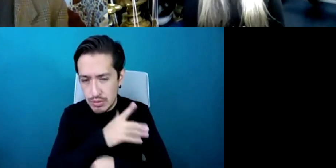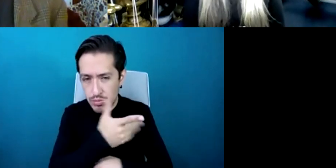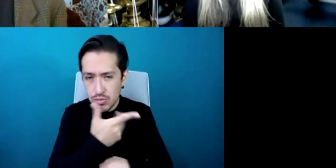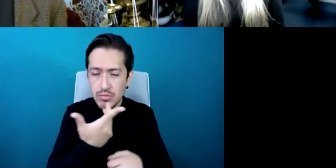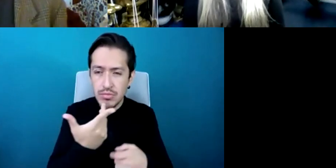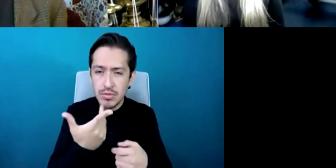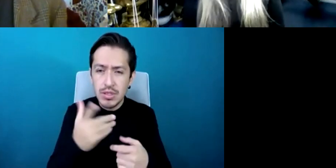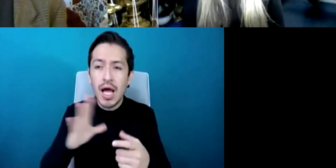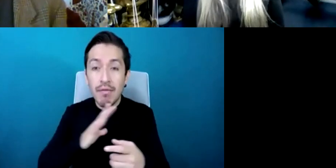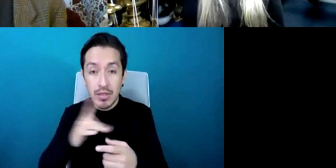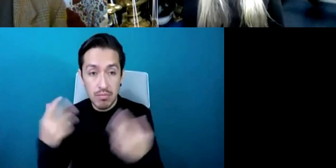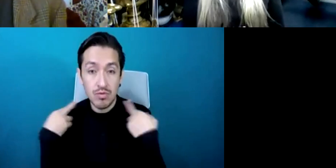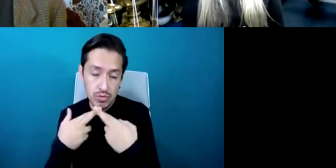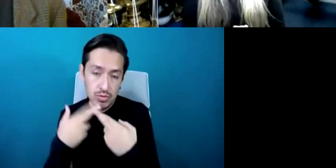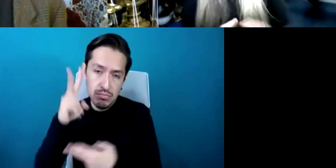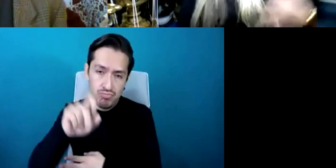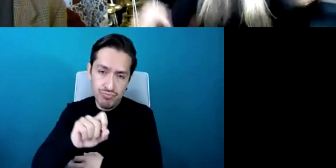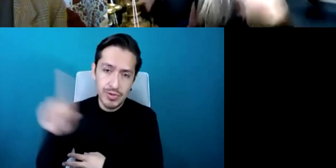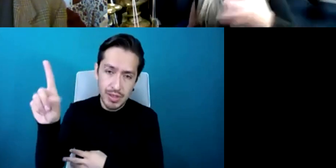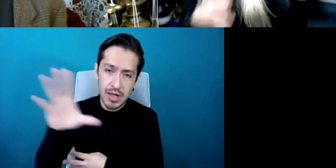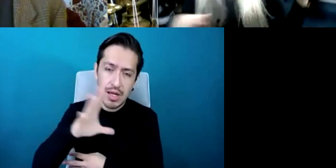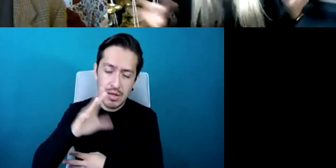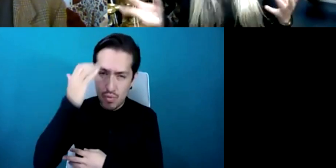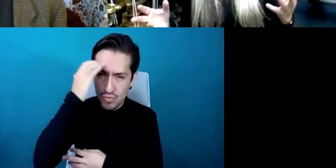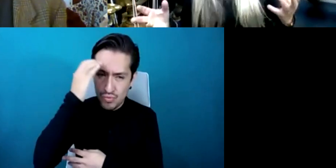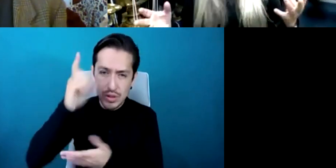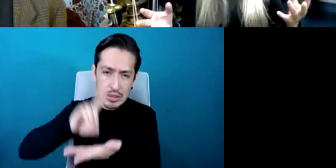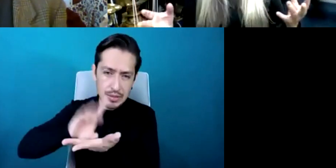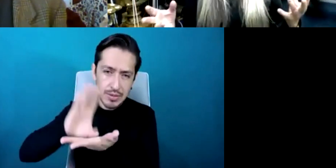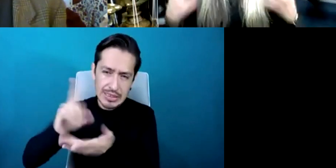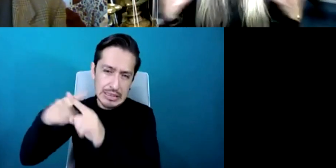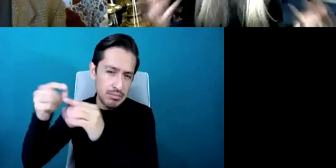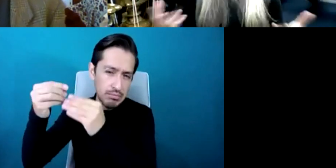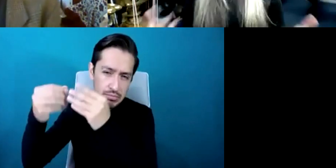a totally inclusive school and so we're just all mixed together naturally and that's what kids do